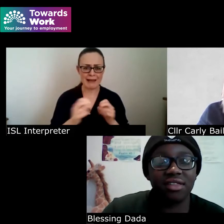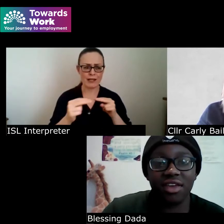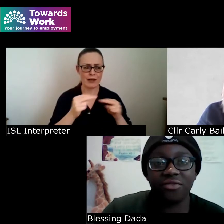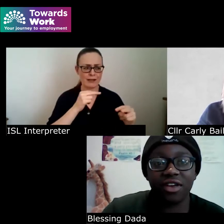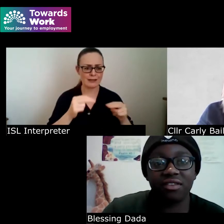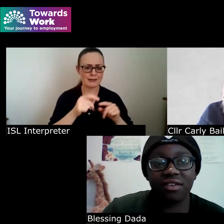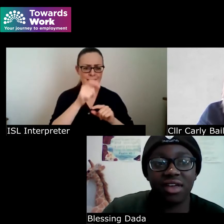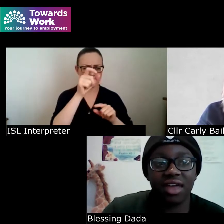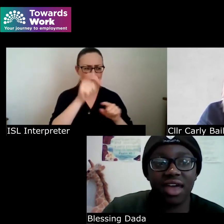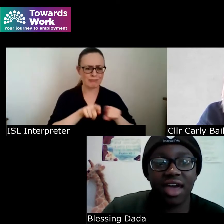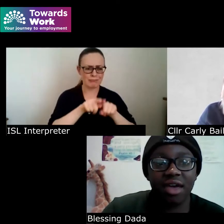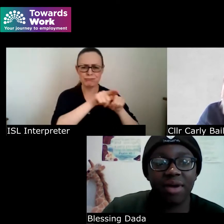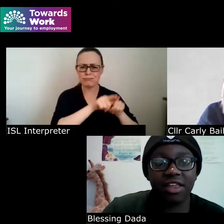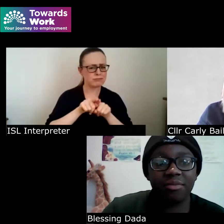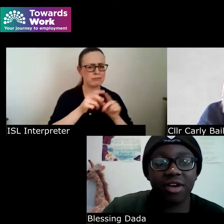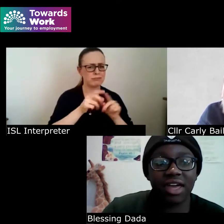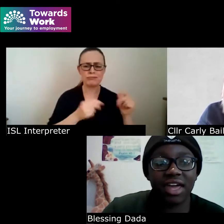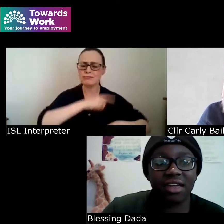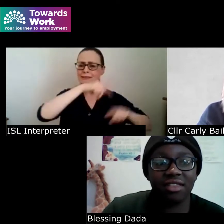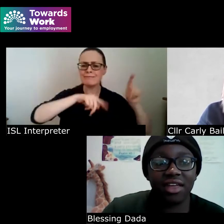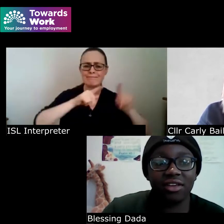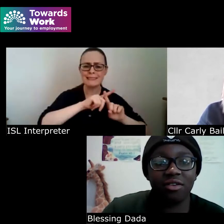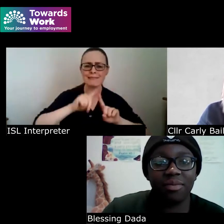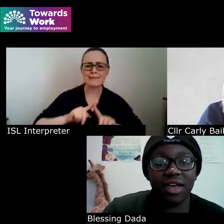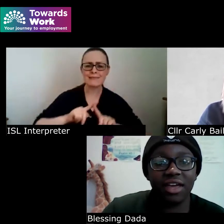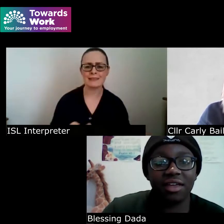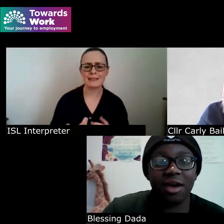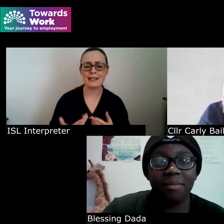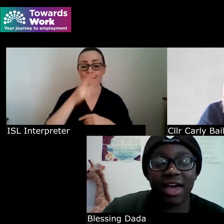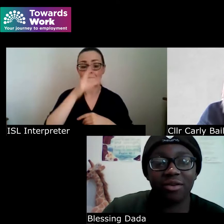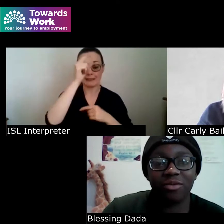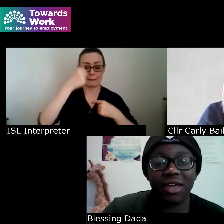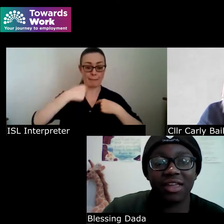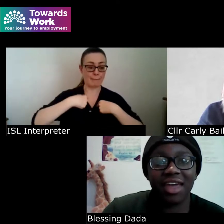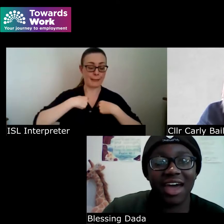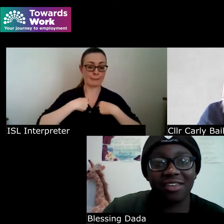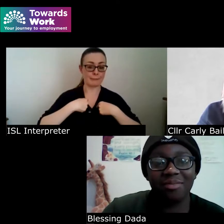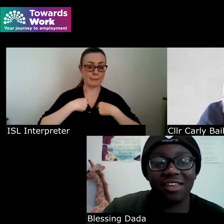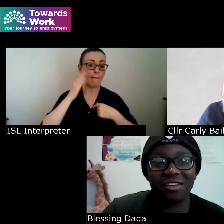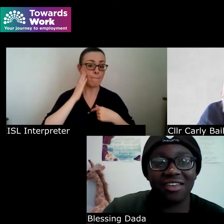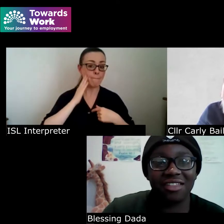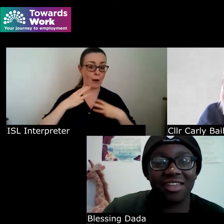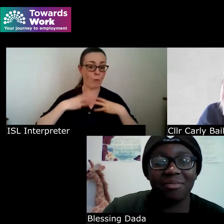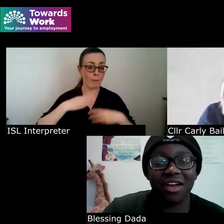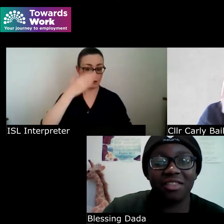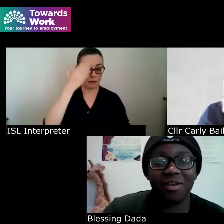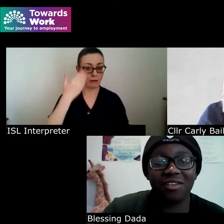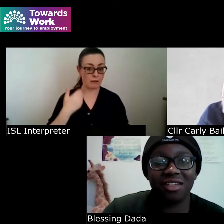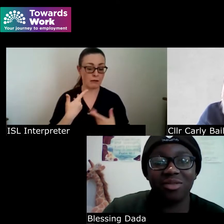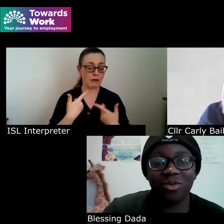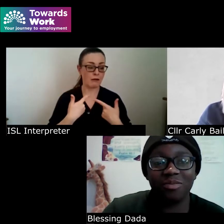different and in my case you know being a black woman and being autistic my experiences would be